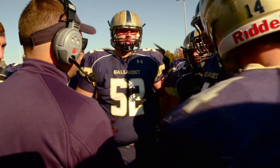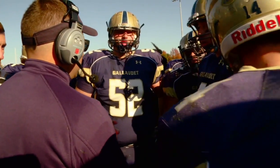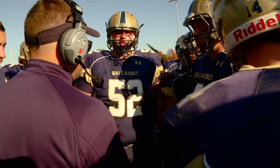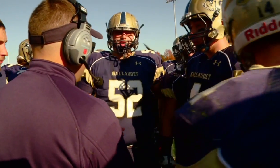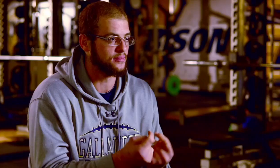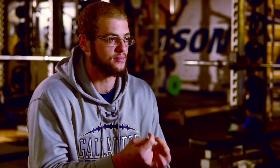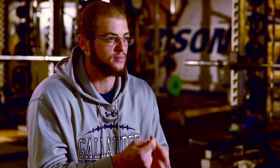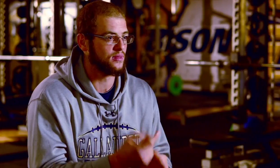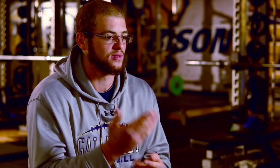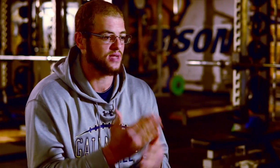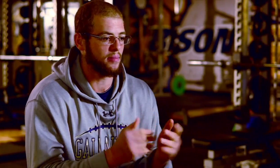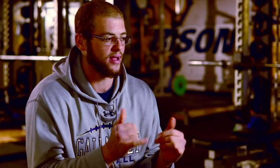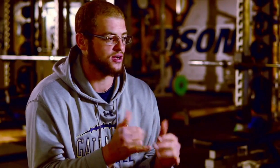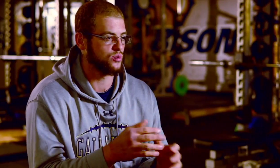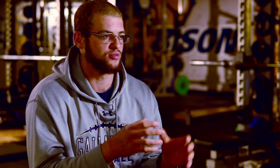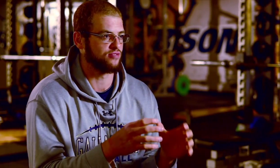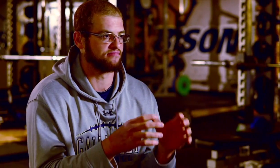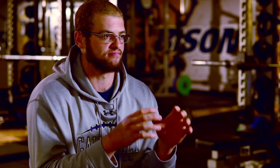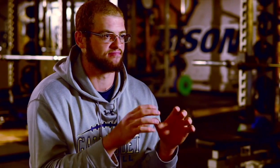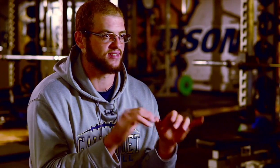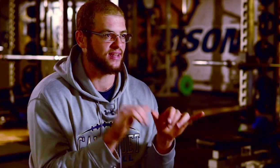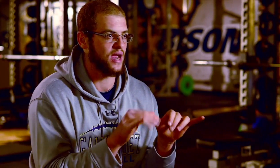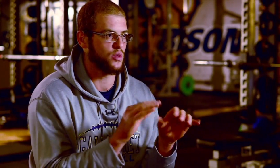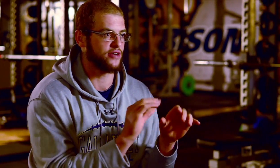Adham: Some players would just stay with their own group,